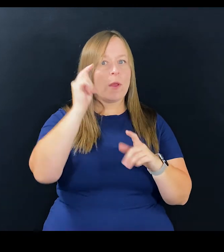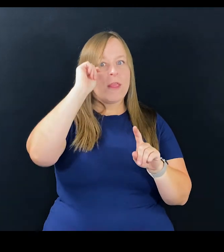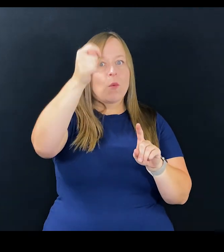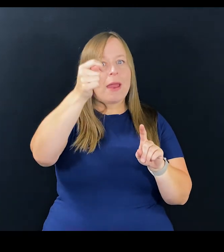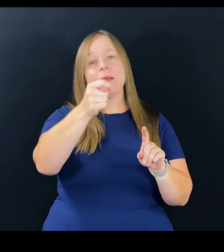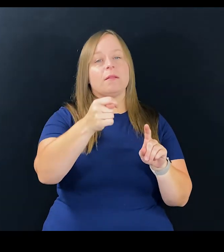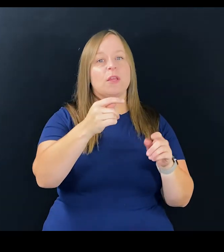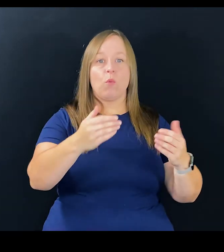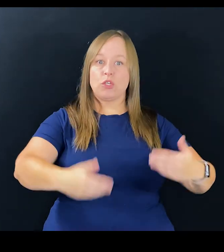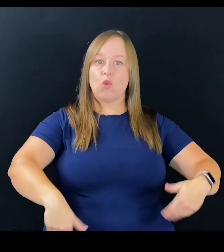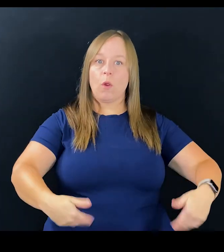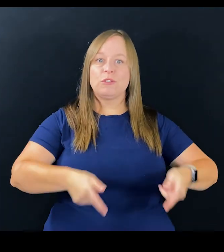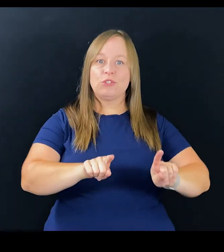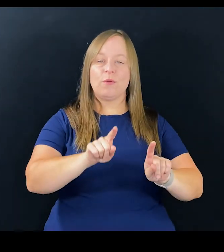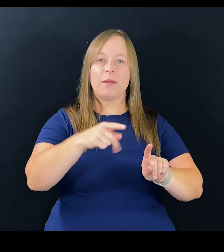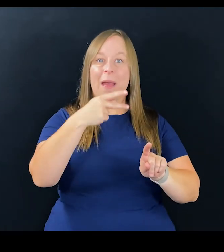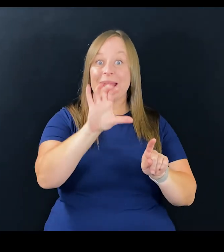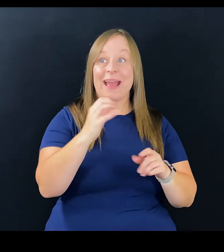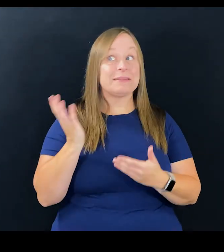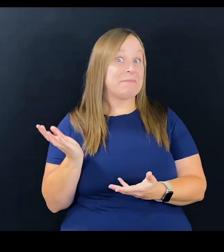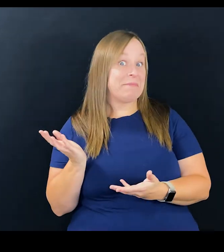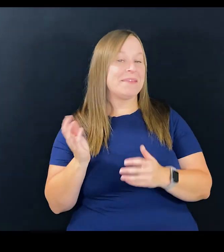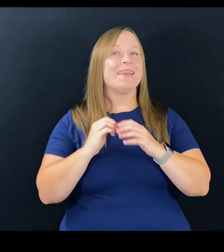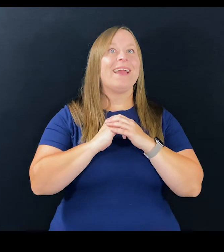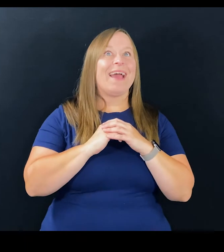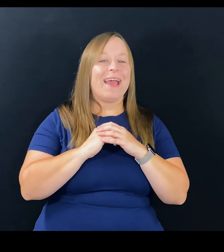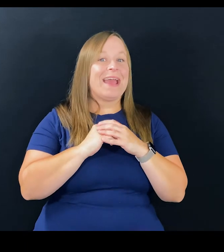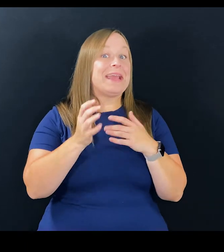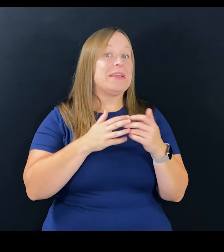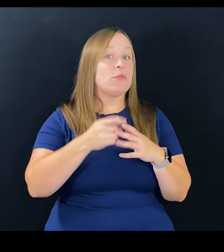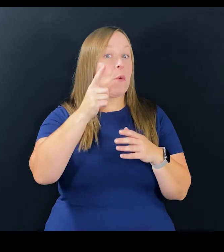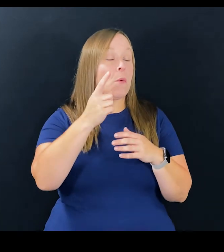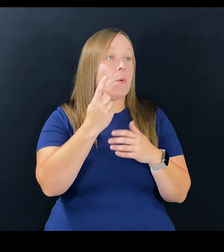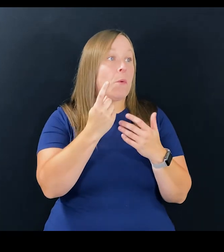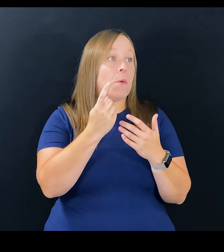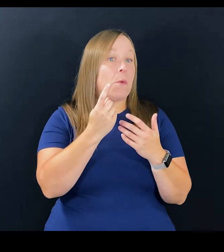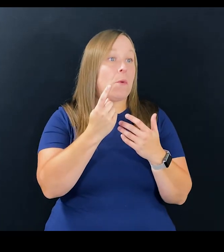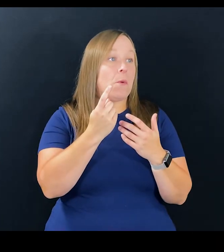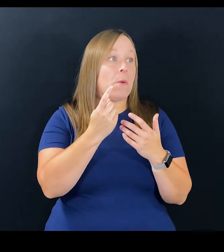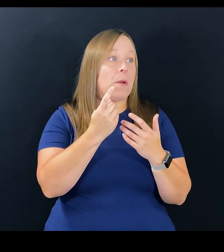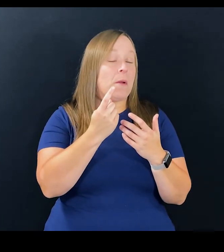to theoretically wear shorts during a podcast, right, even though maybe one part,